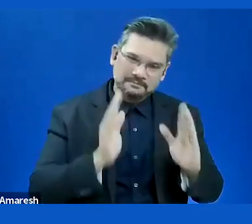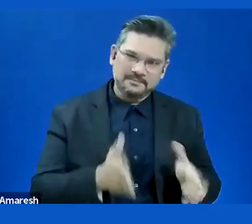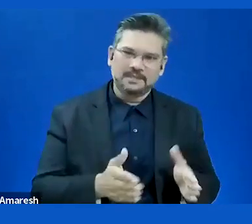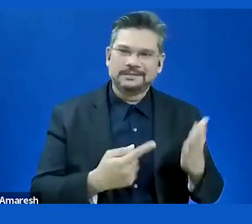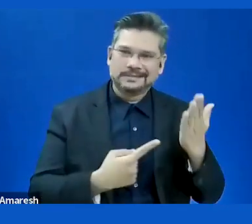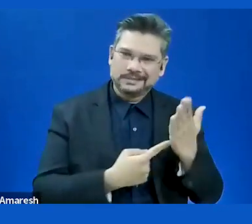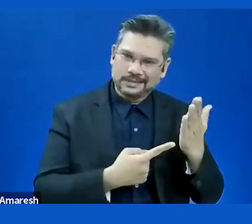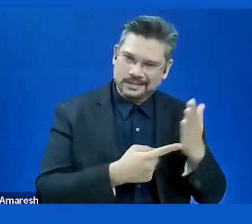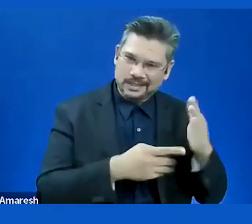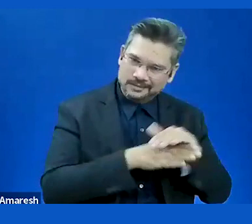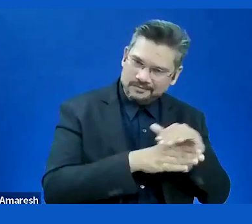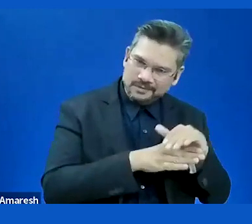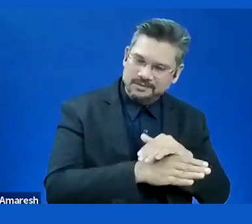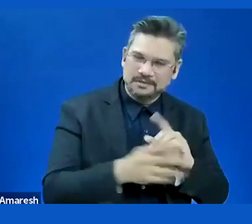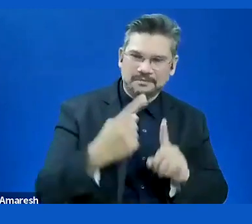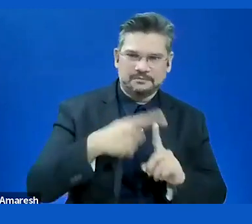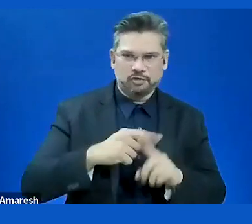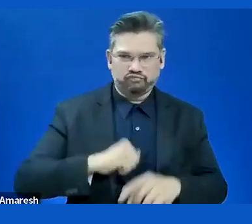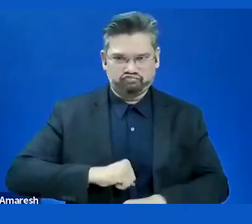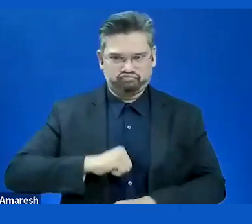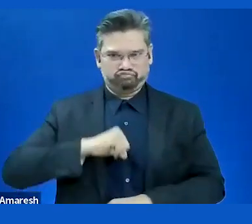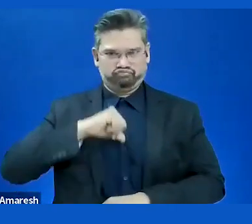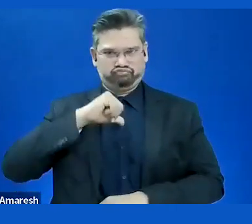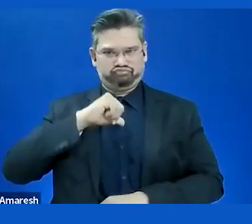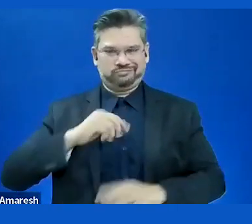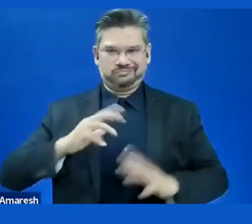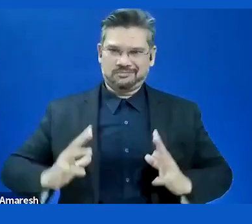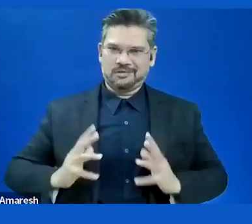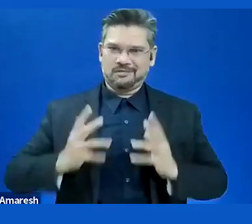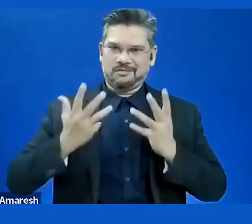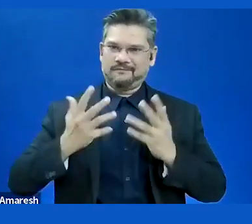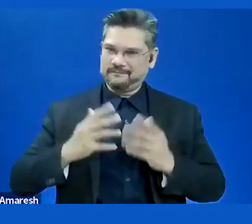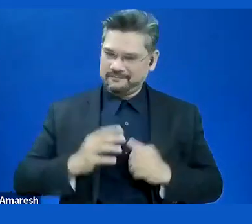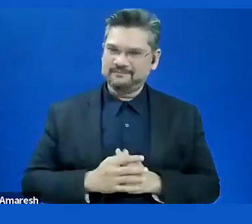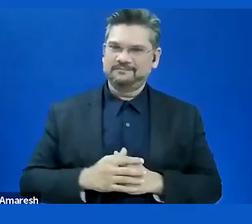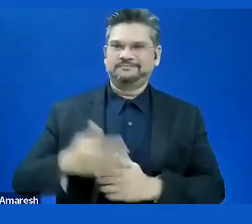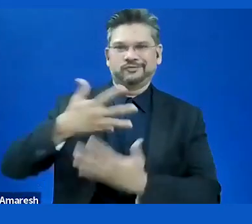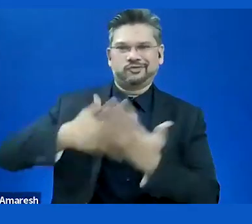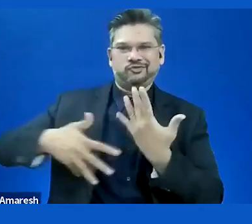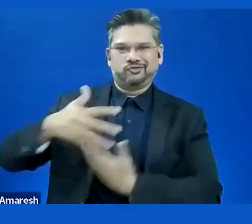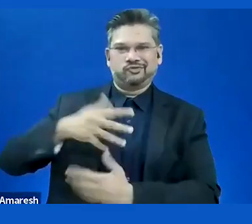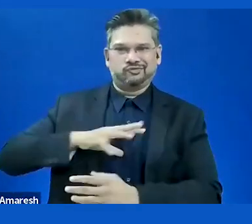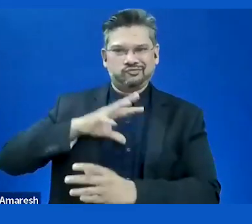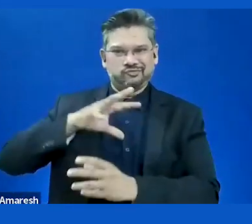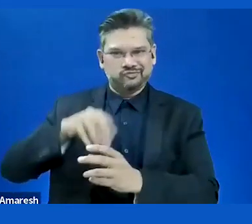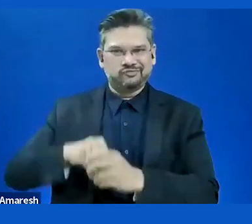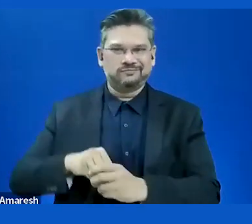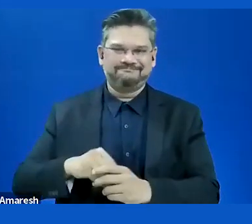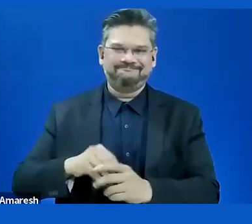society, independence and so on. Interestingly enough, the next EU